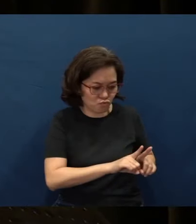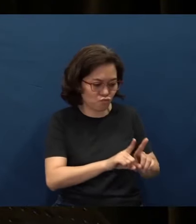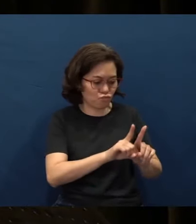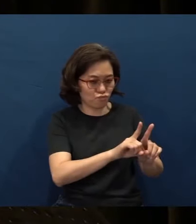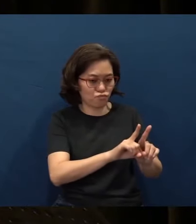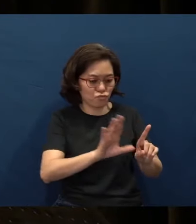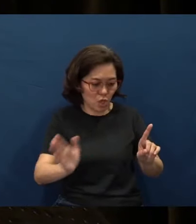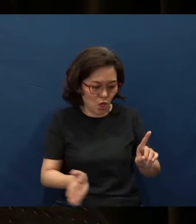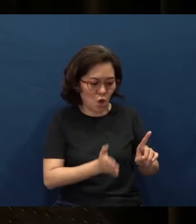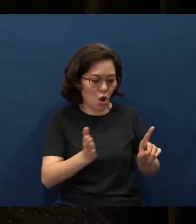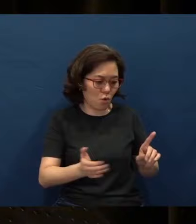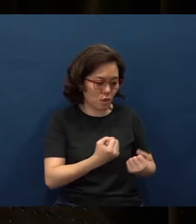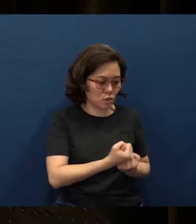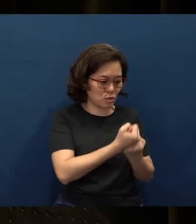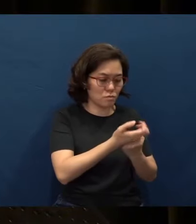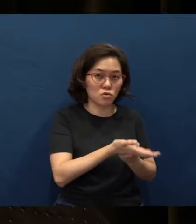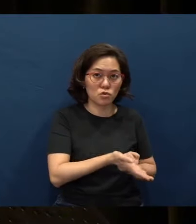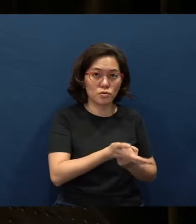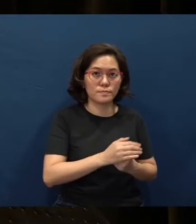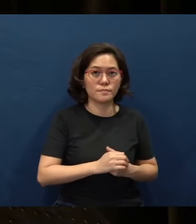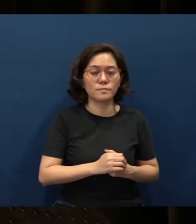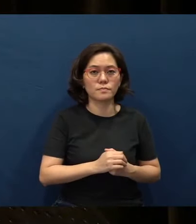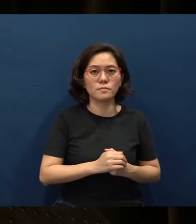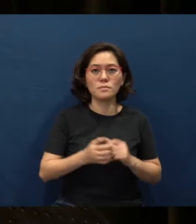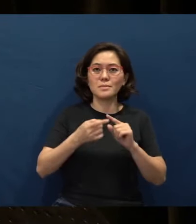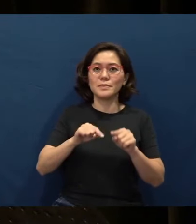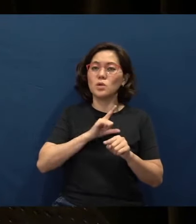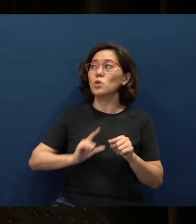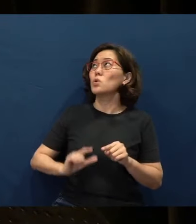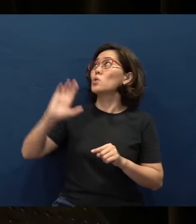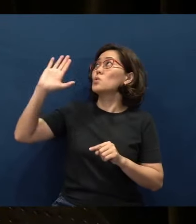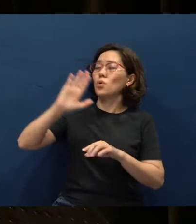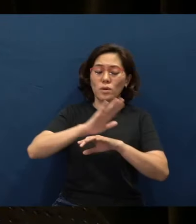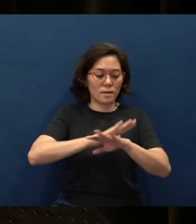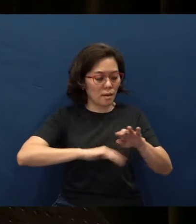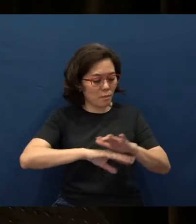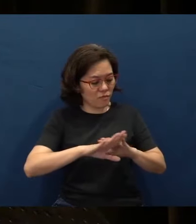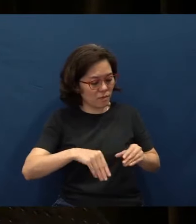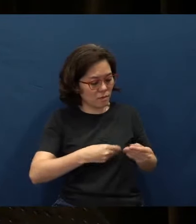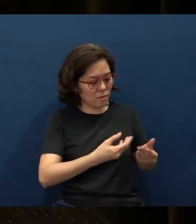encourage and support her. But Lord, Your comfort is beyond us.